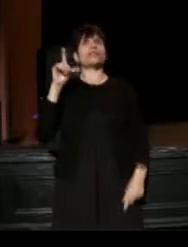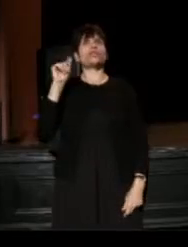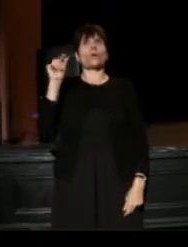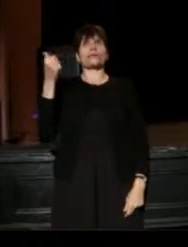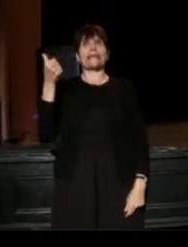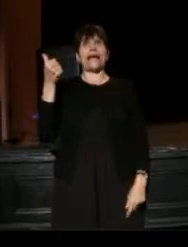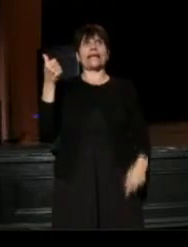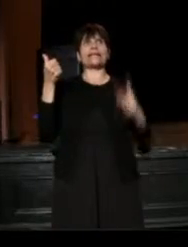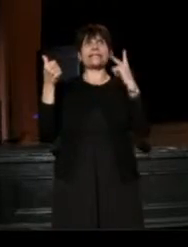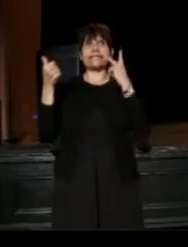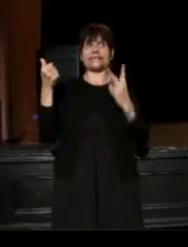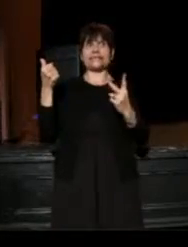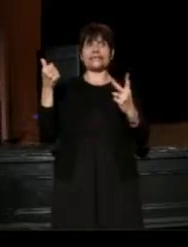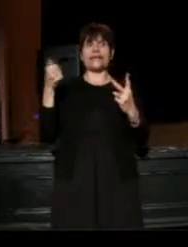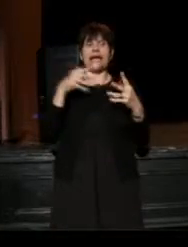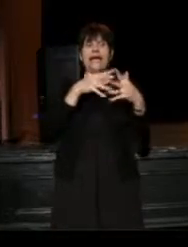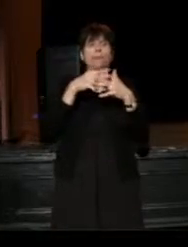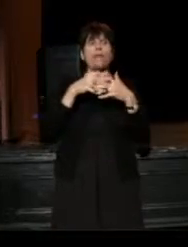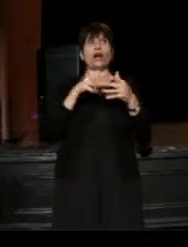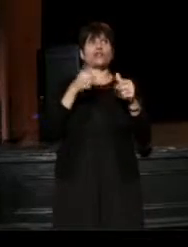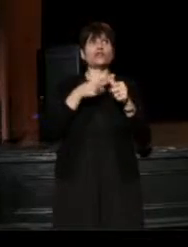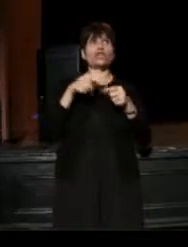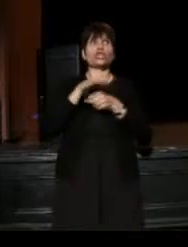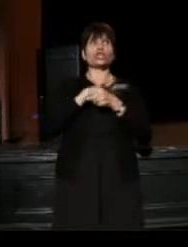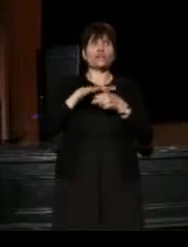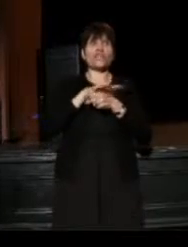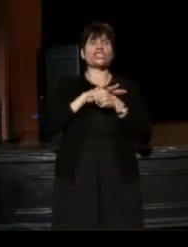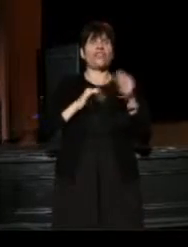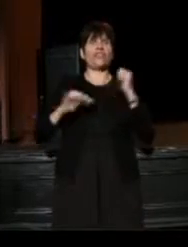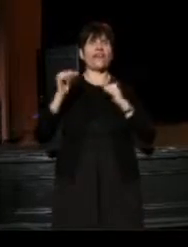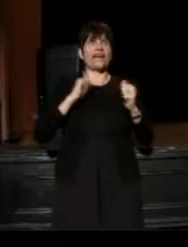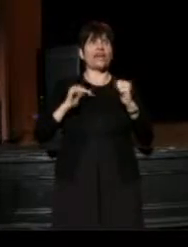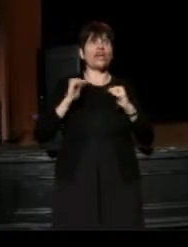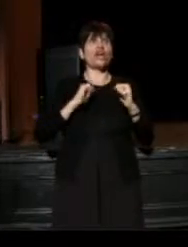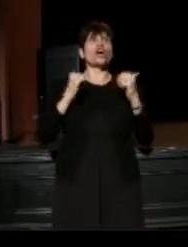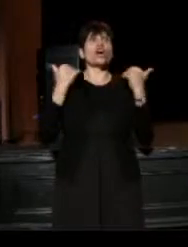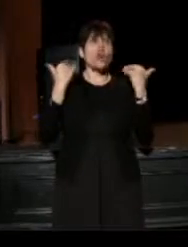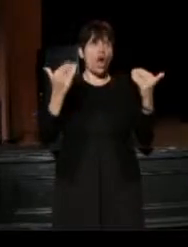and to see America first Regional Theater going, saying, "You know what?